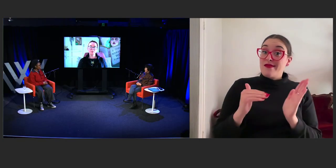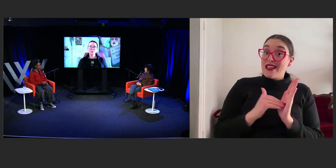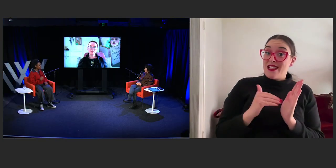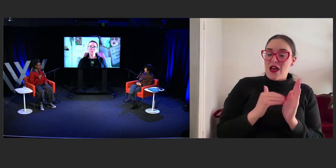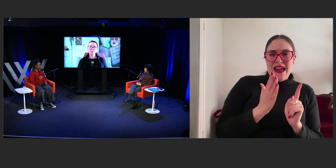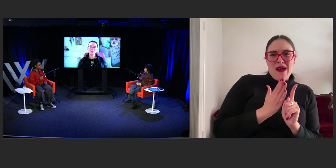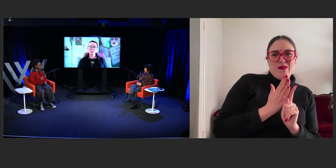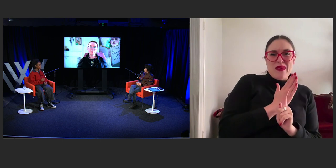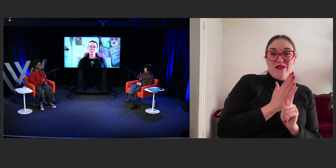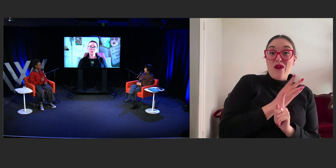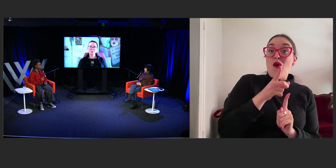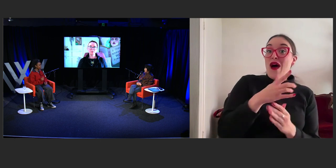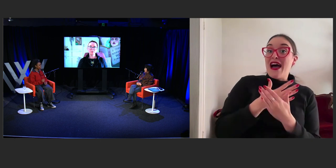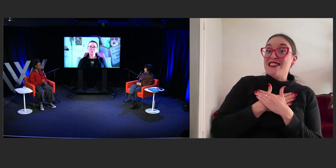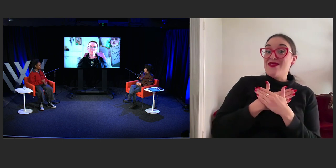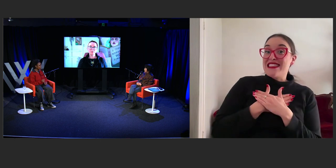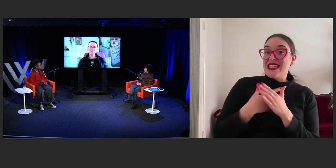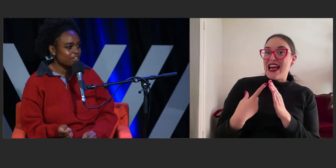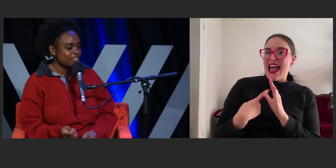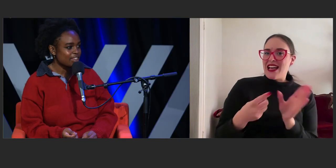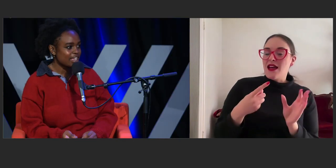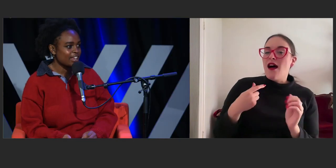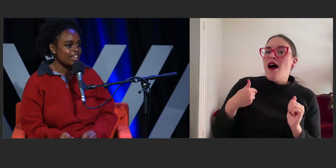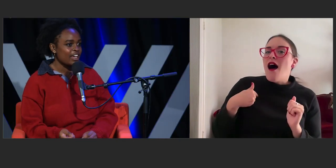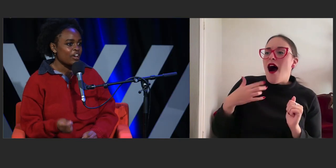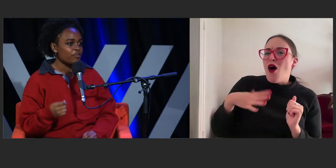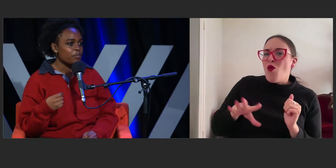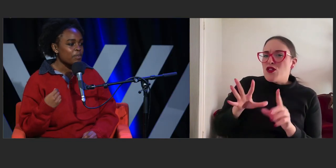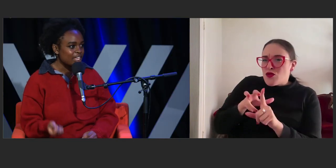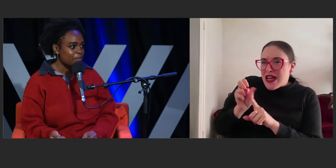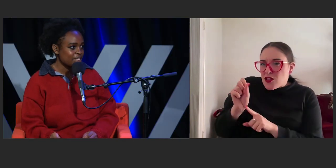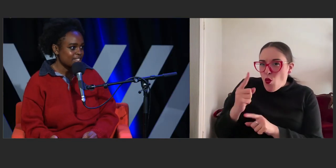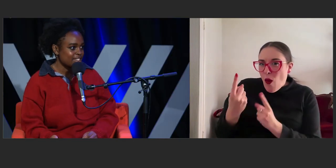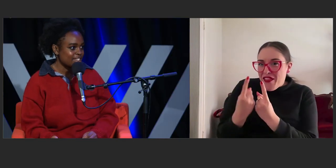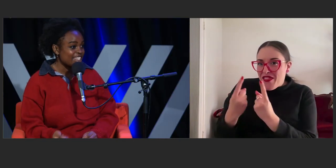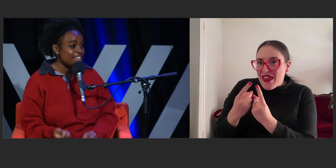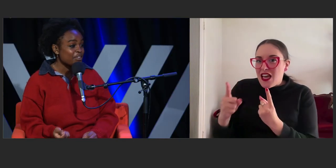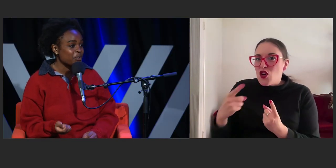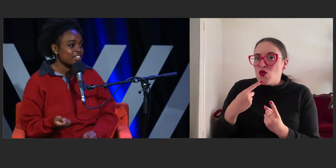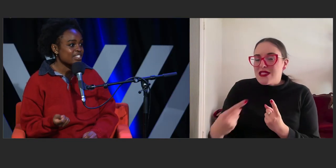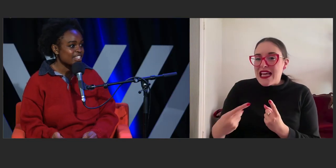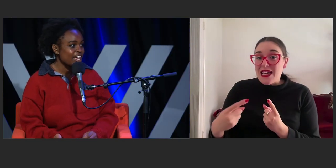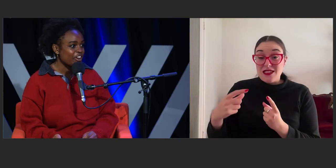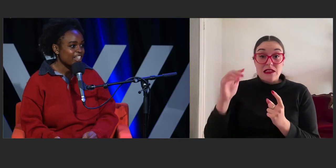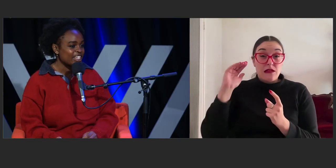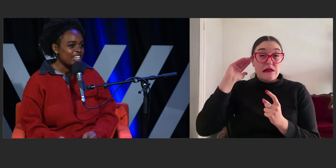I just really wanted to latch onto one thing that you kind of said there of being persistent even when it's scary,